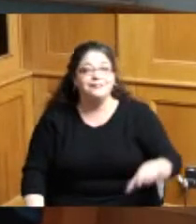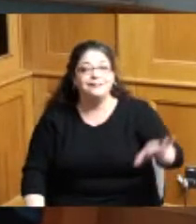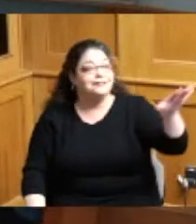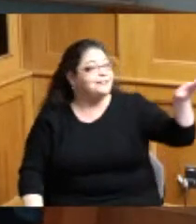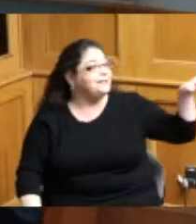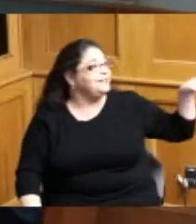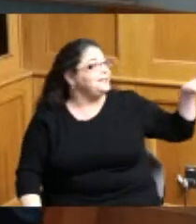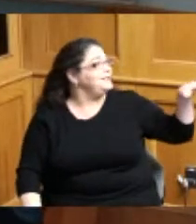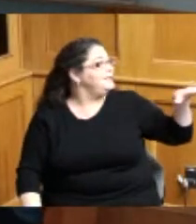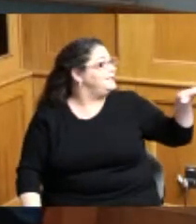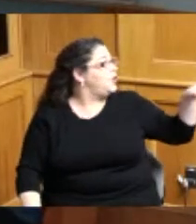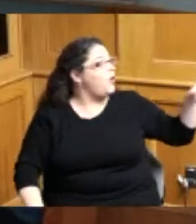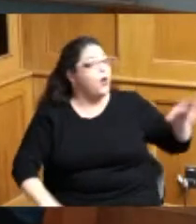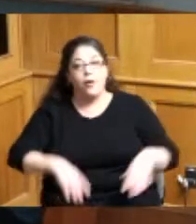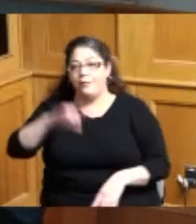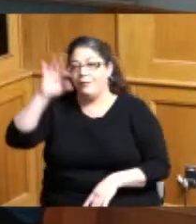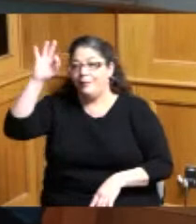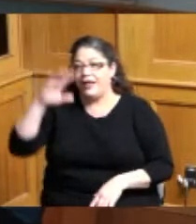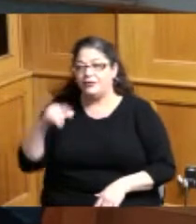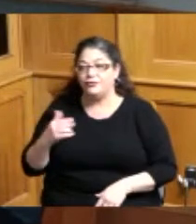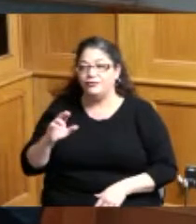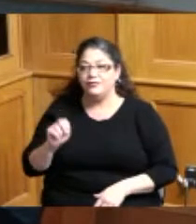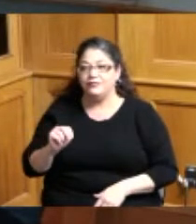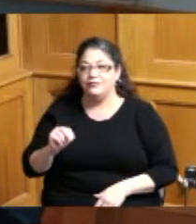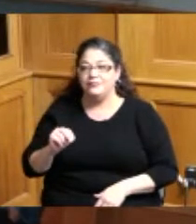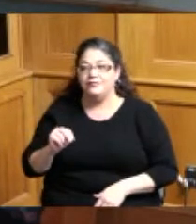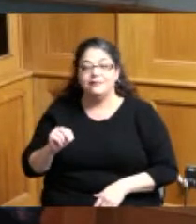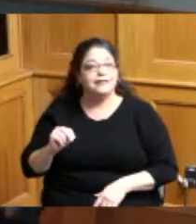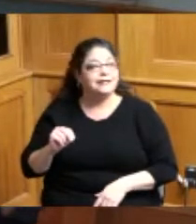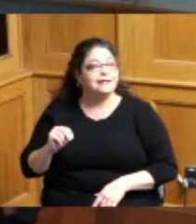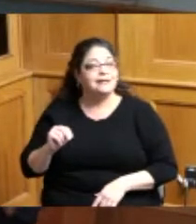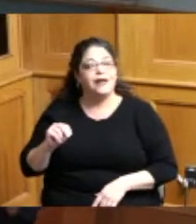pastor much I forgot our boss pastor Dan is back there our boss